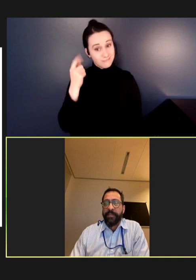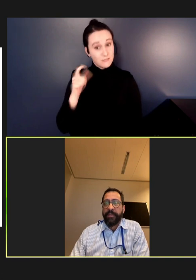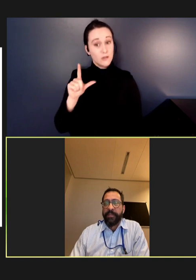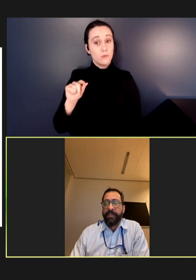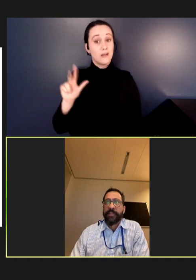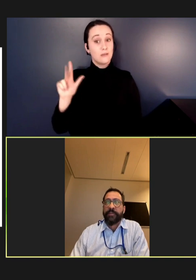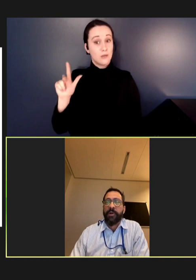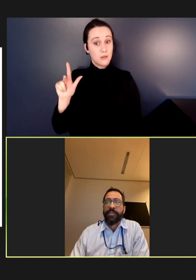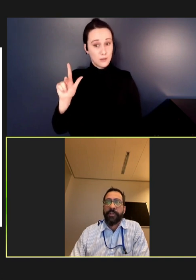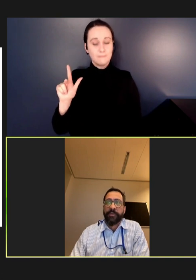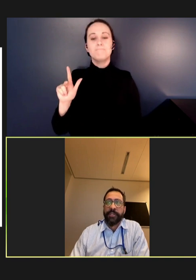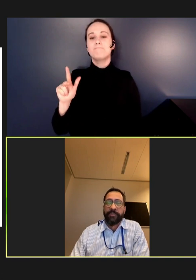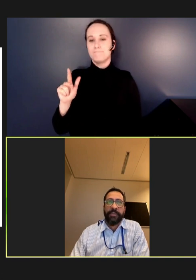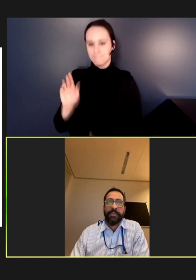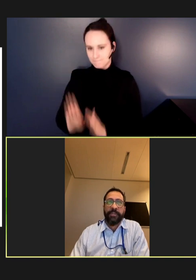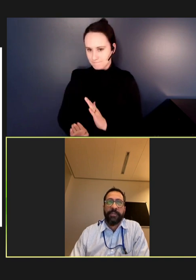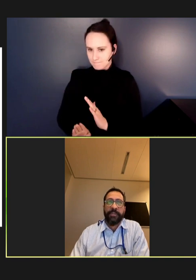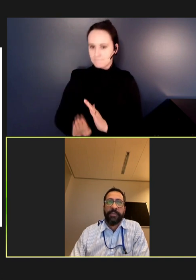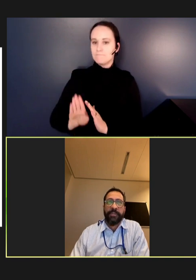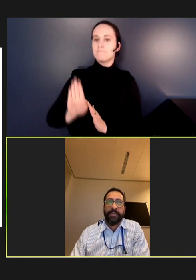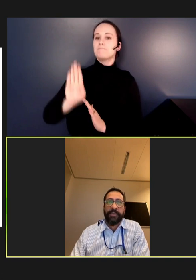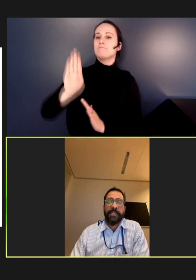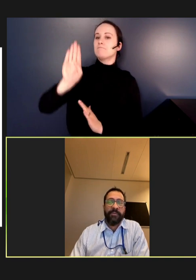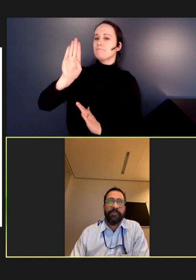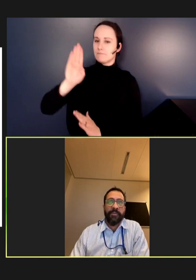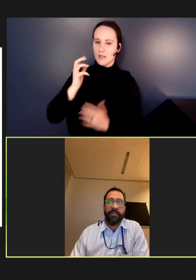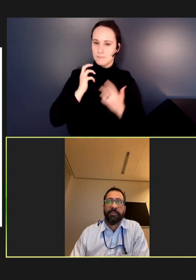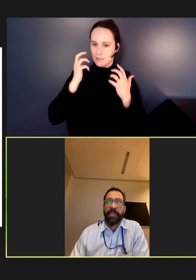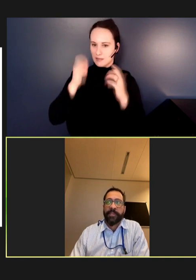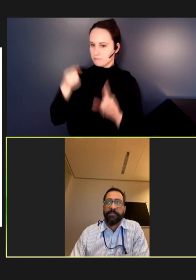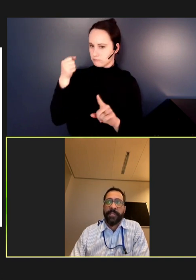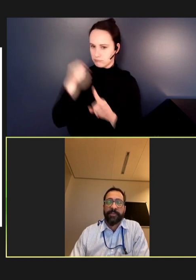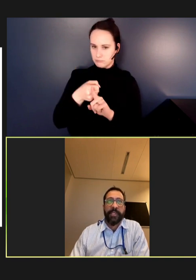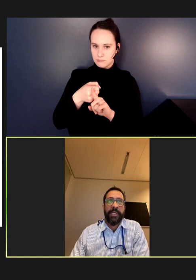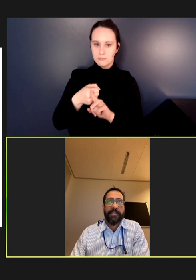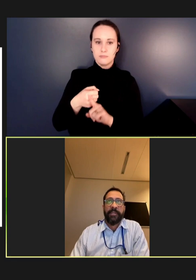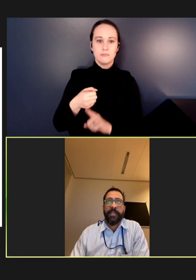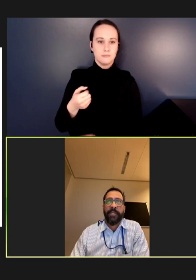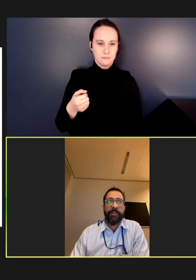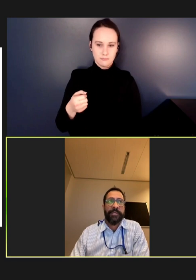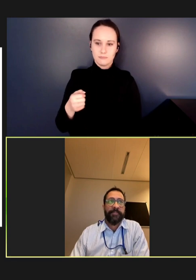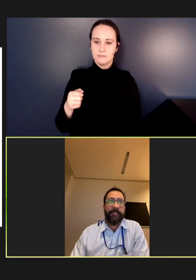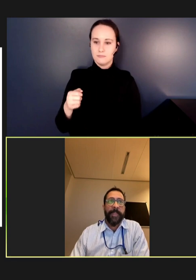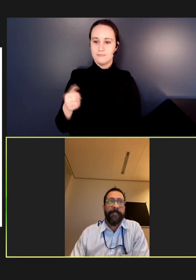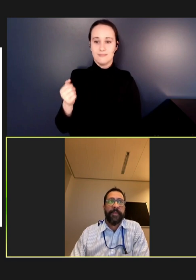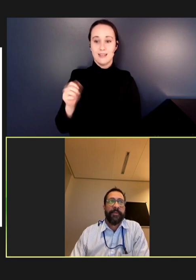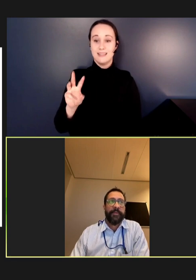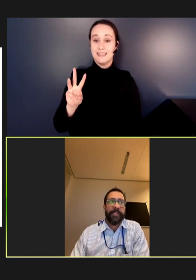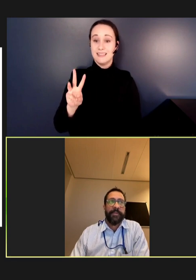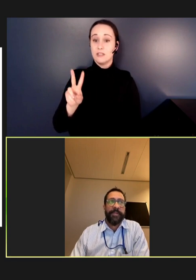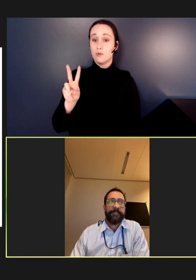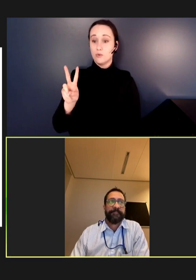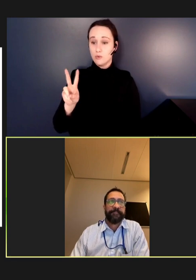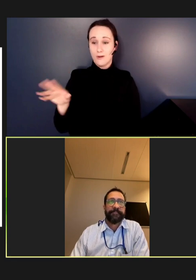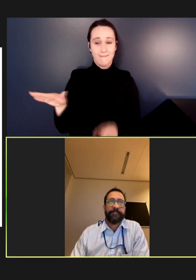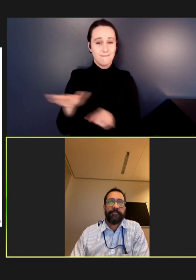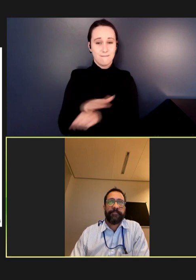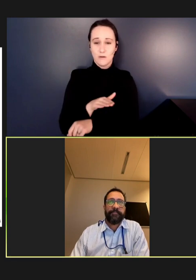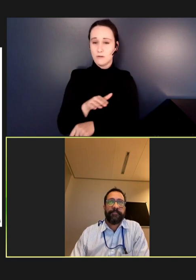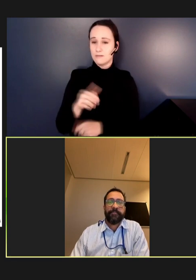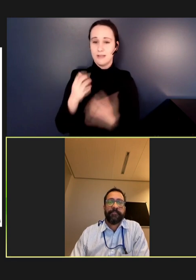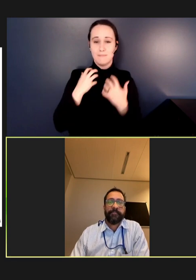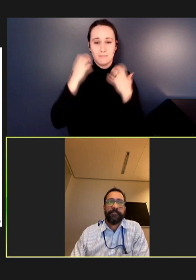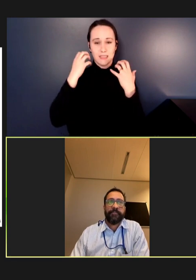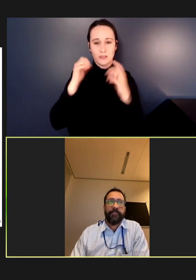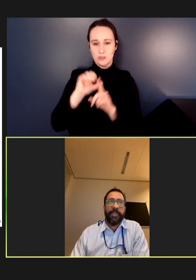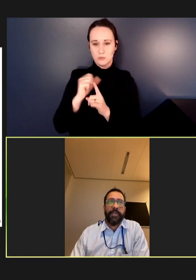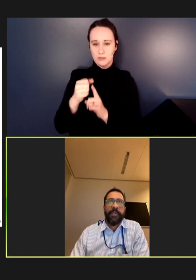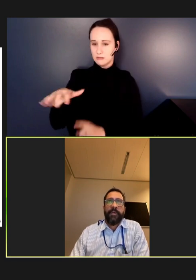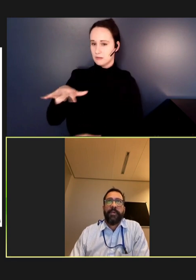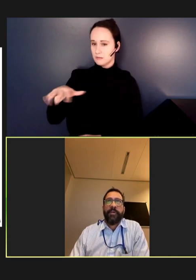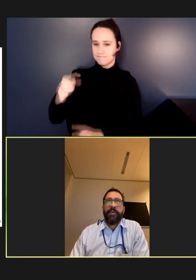we had this large increase, which was a 62-fold rise in measles cases in the region. Next slide.